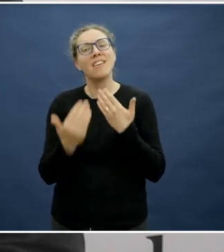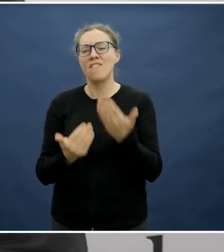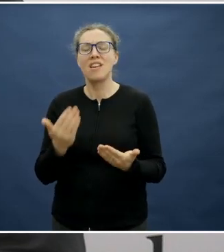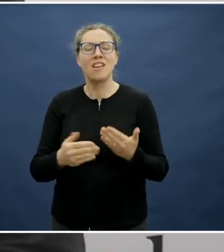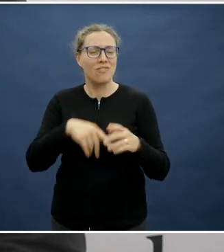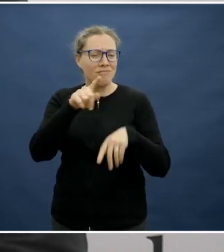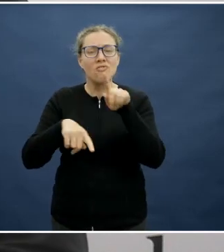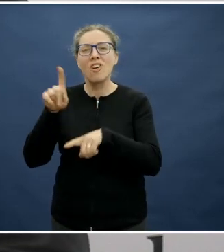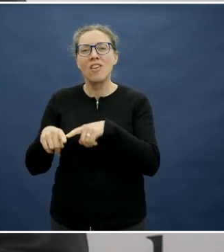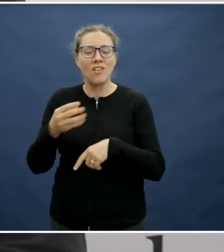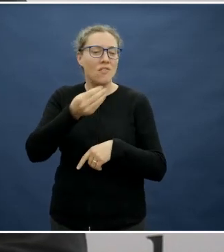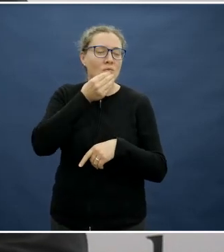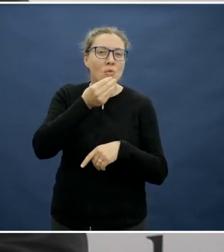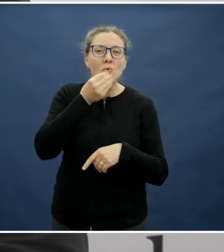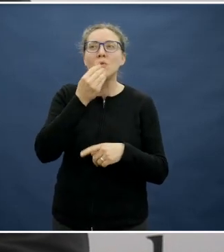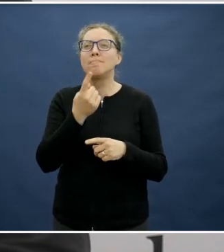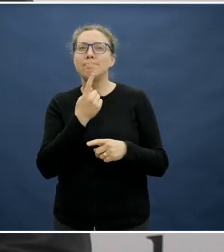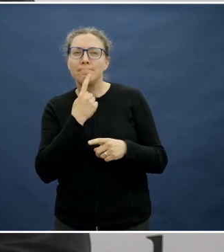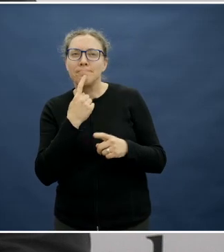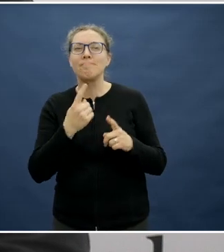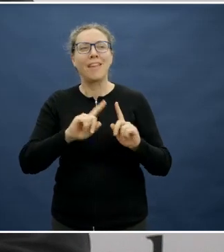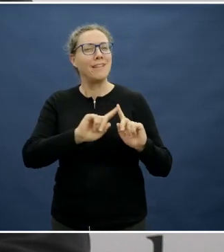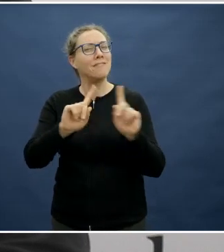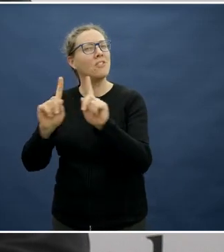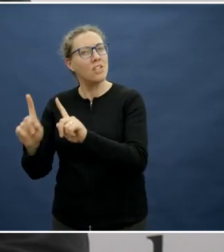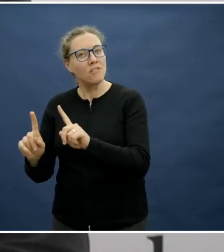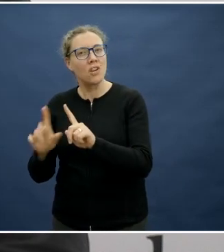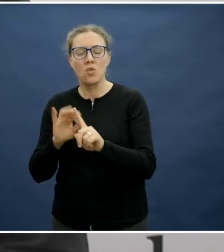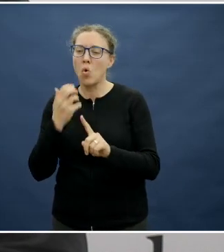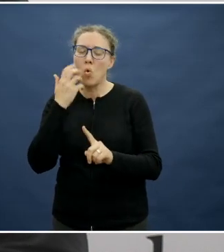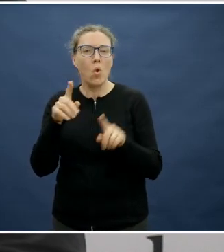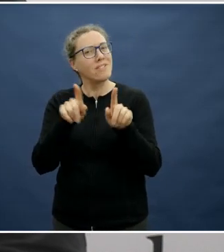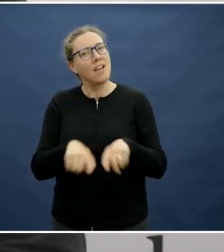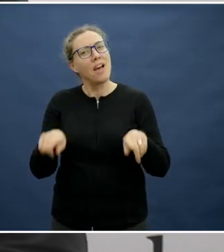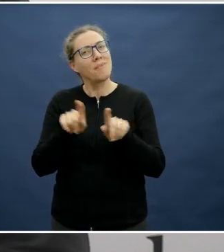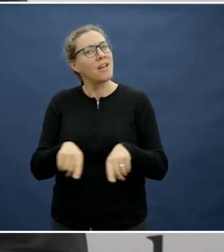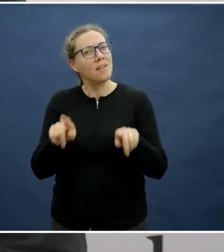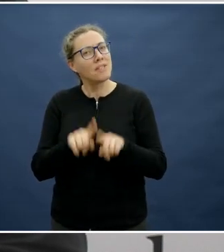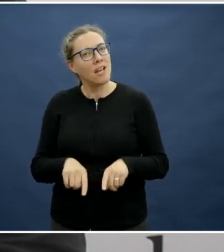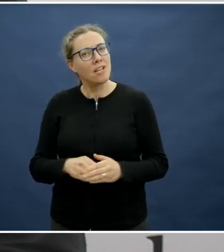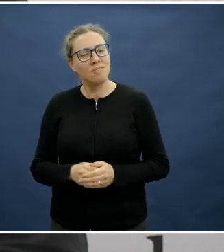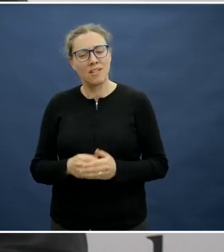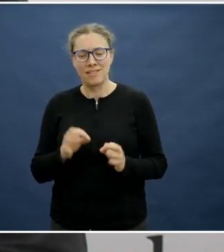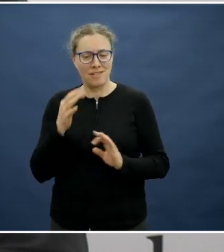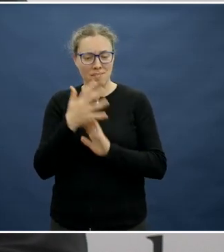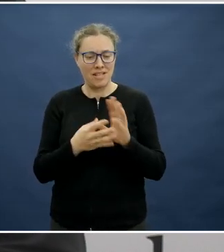and textures and flavour profiles is fundamental. It's not that anything is better or worse in terms of flavour. It is just that something is different.